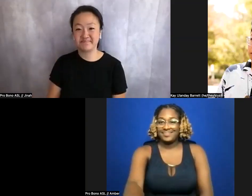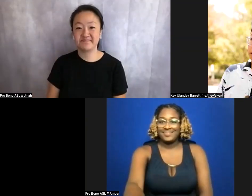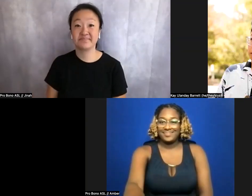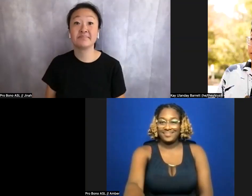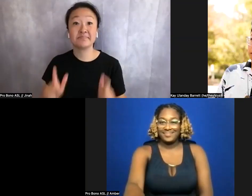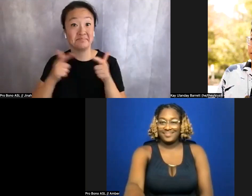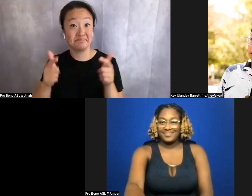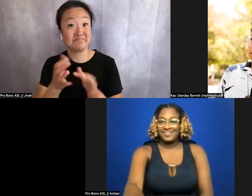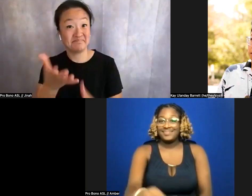Thank you so much,